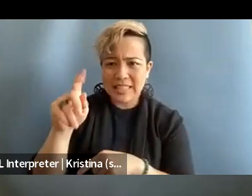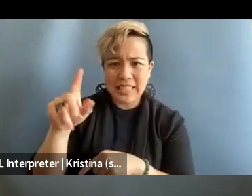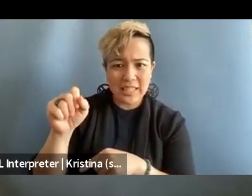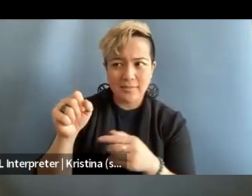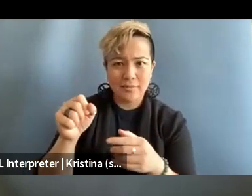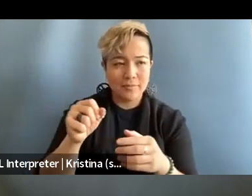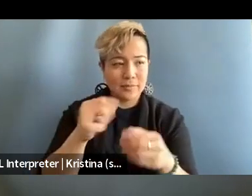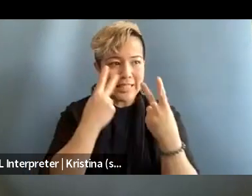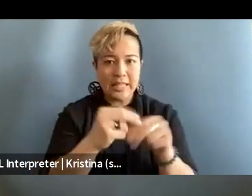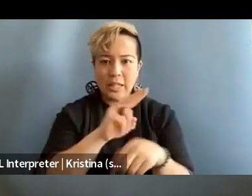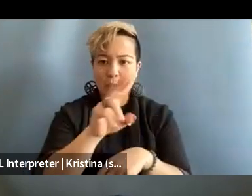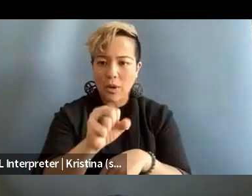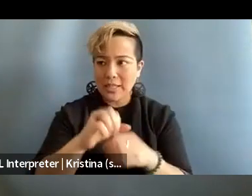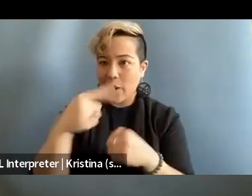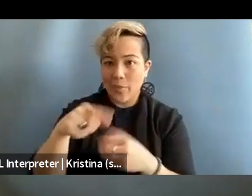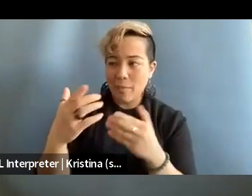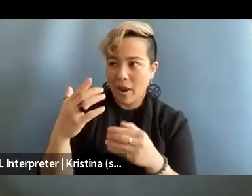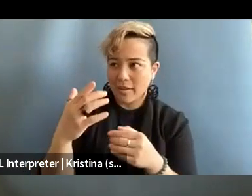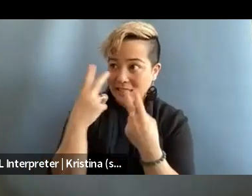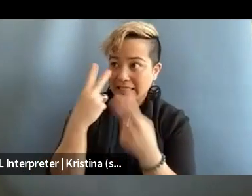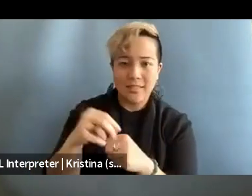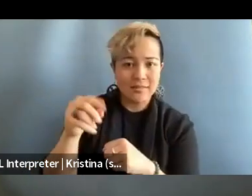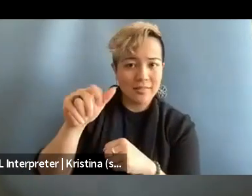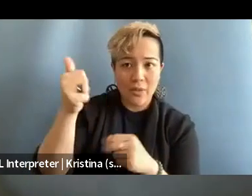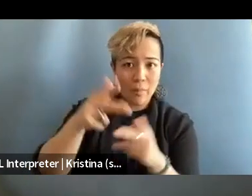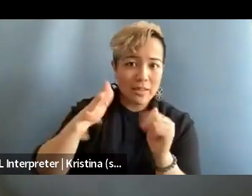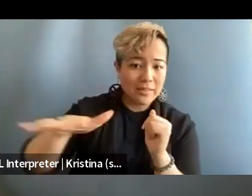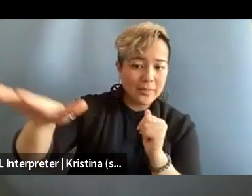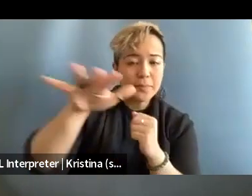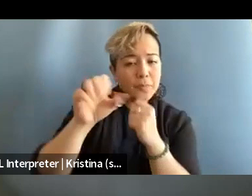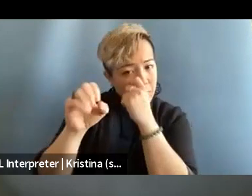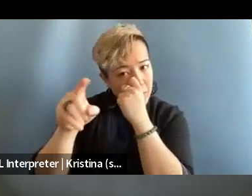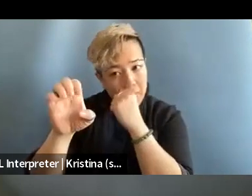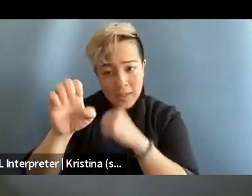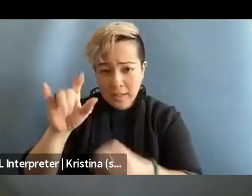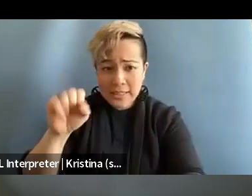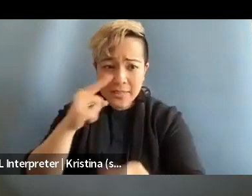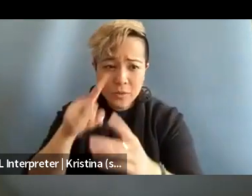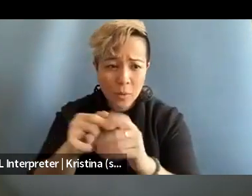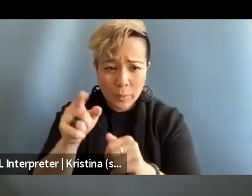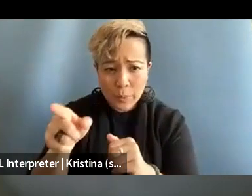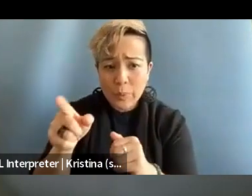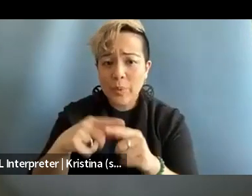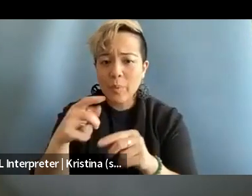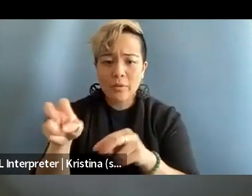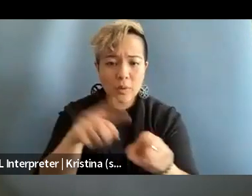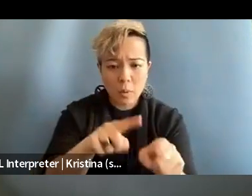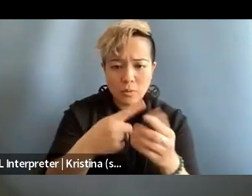and the way they might play out elsewhere. So Elisa, I'd love to maybe start with you and then maybe we can go to Jeje to talk a little bit